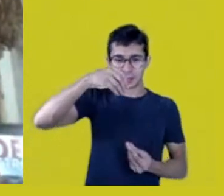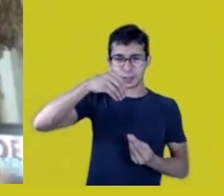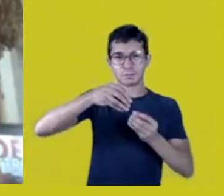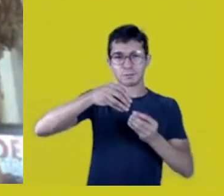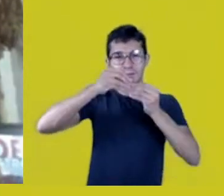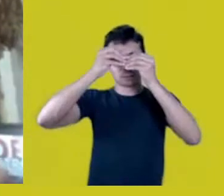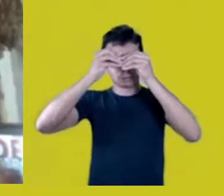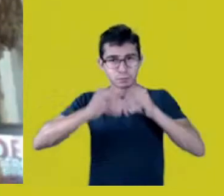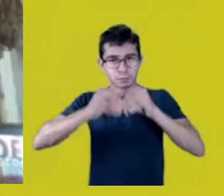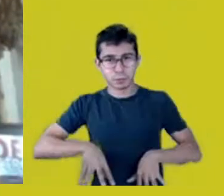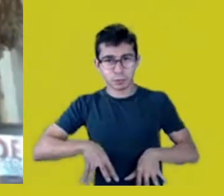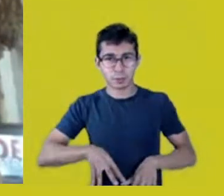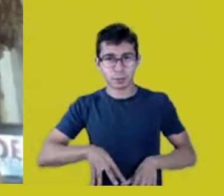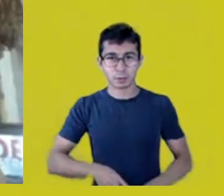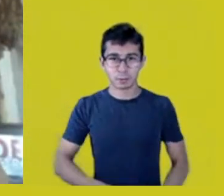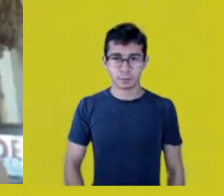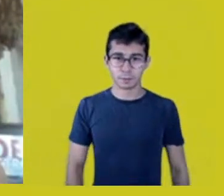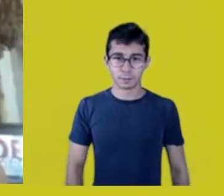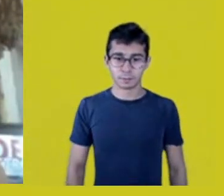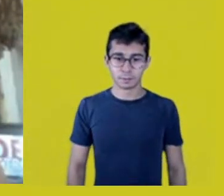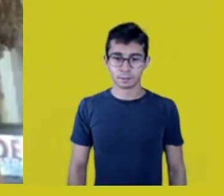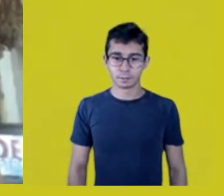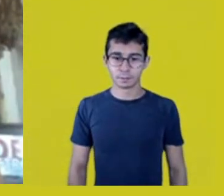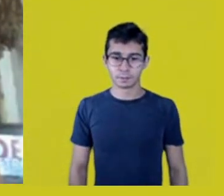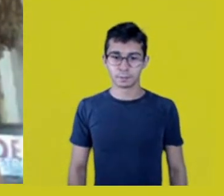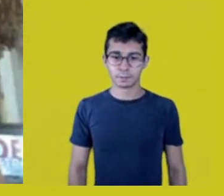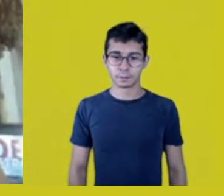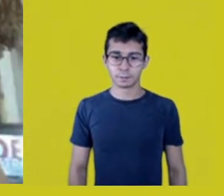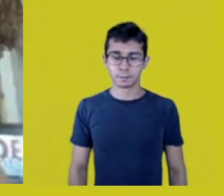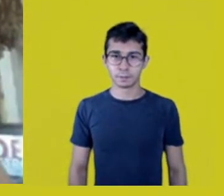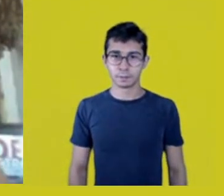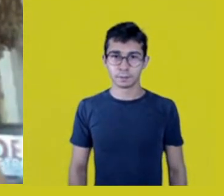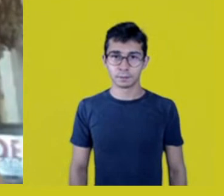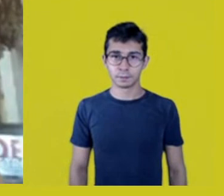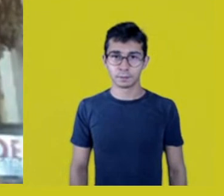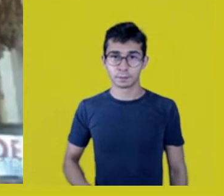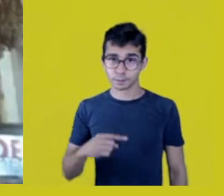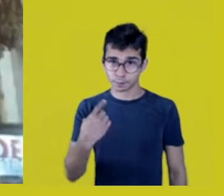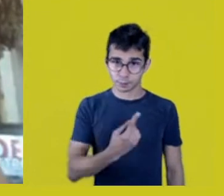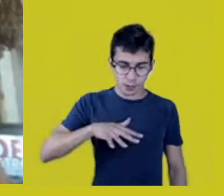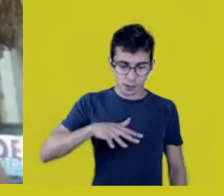The moment our territory is violated,